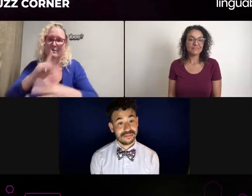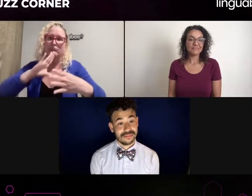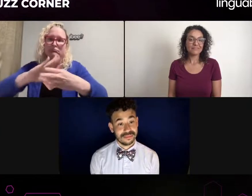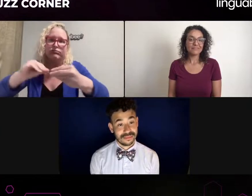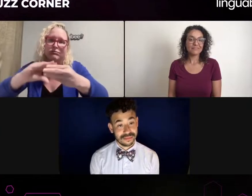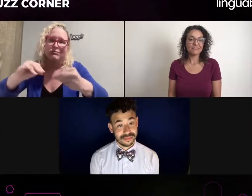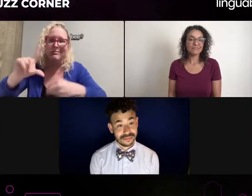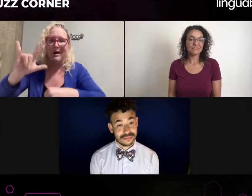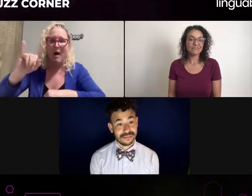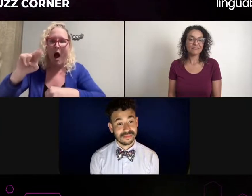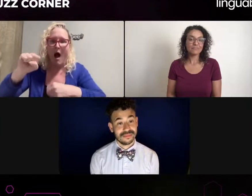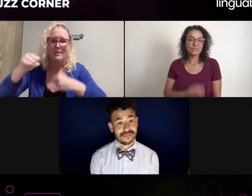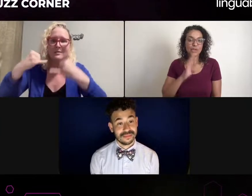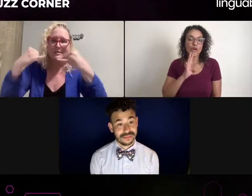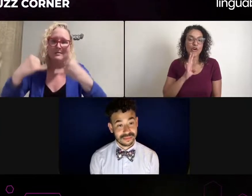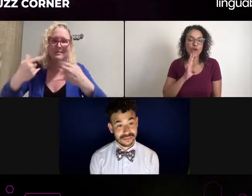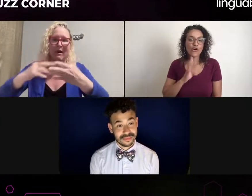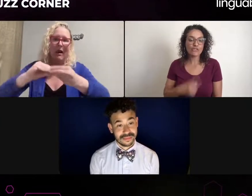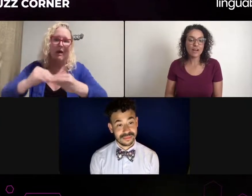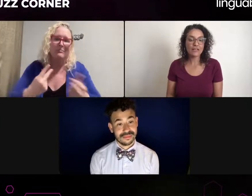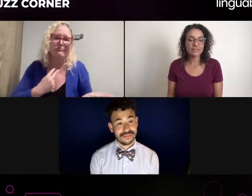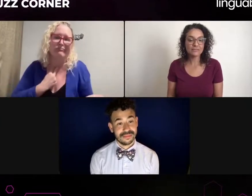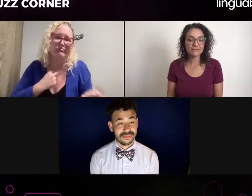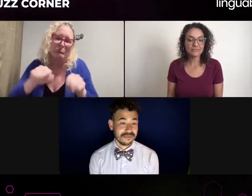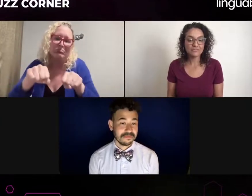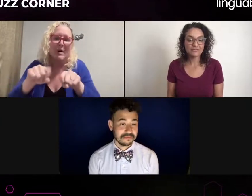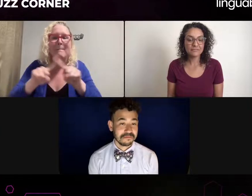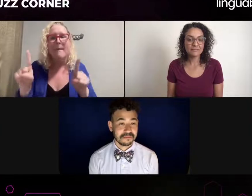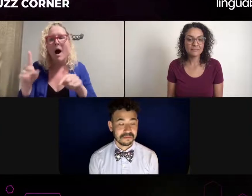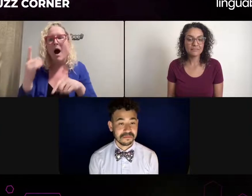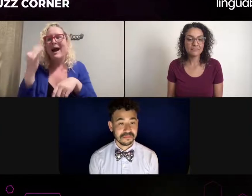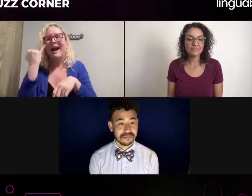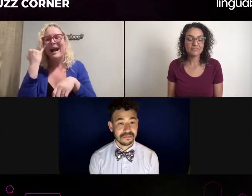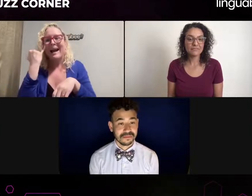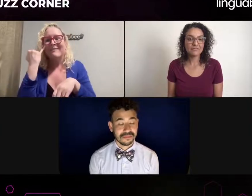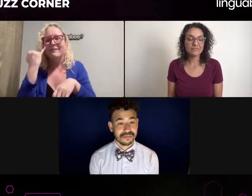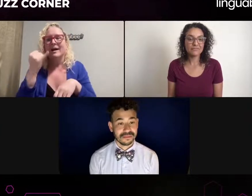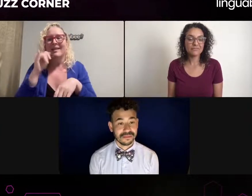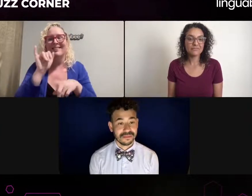that similar experience when there's an interpreter in the room, even if the interpreter makes mistakes, it's kind of like,